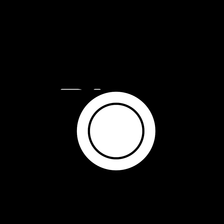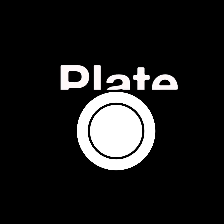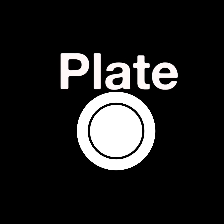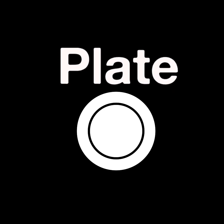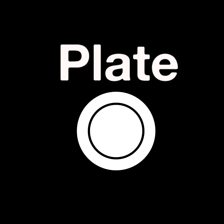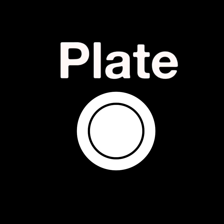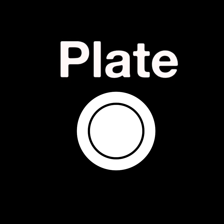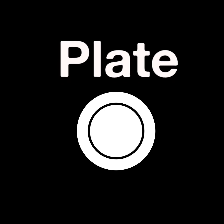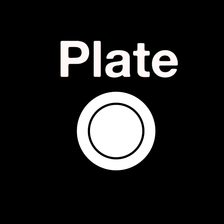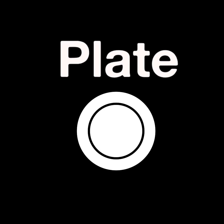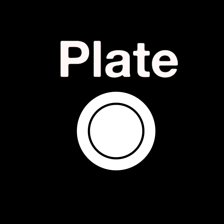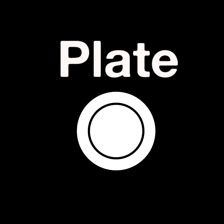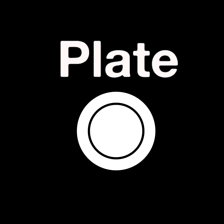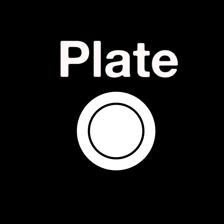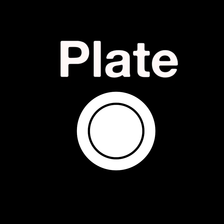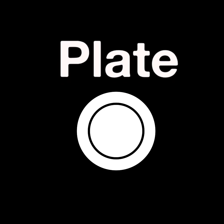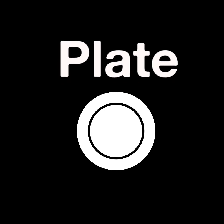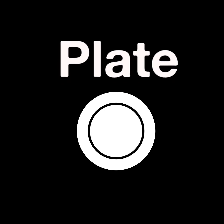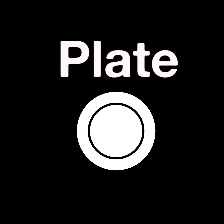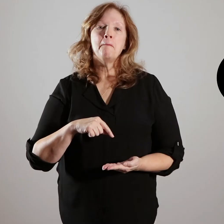[image] plate